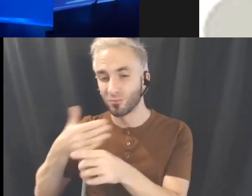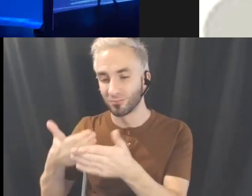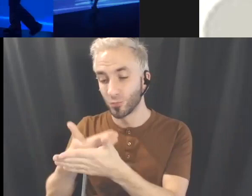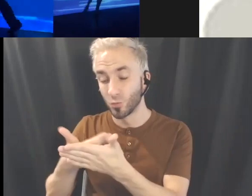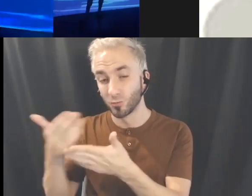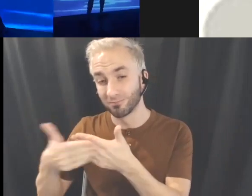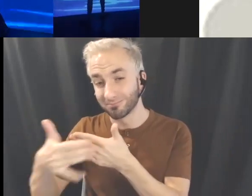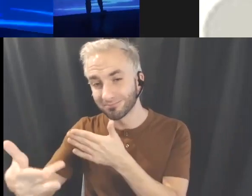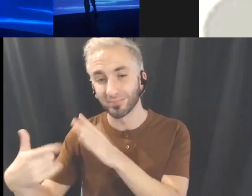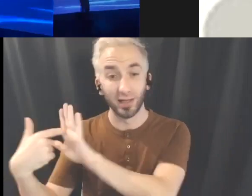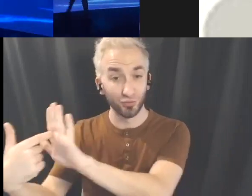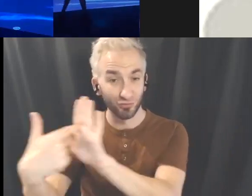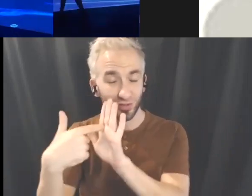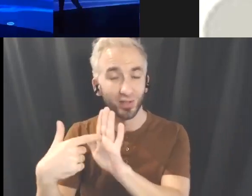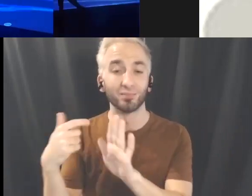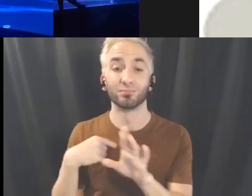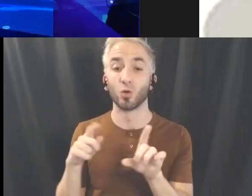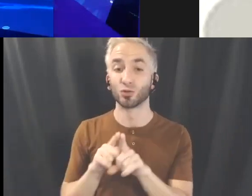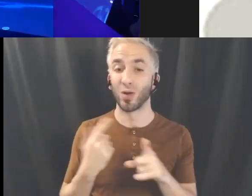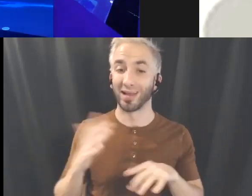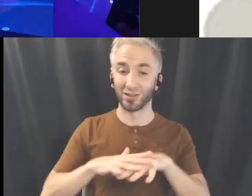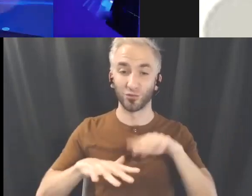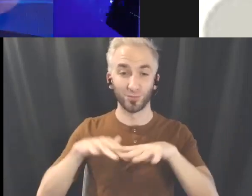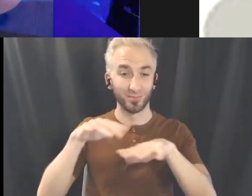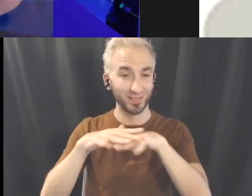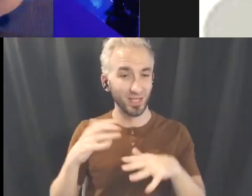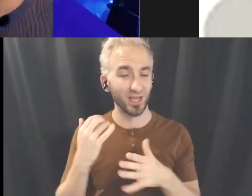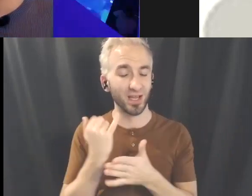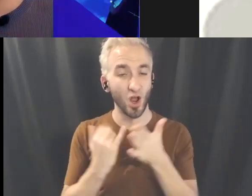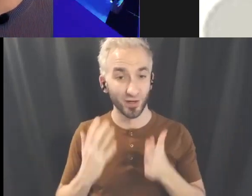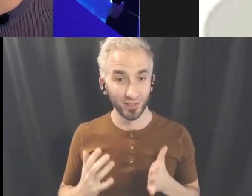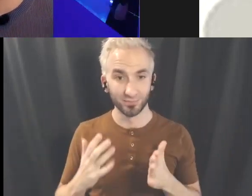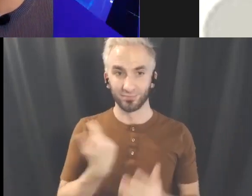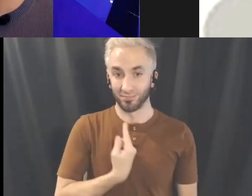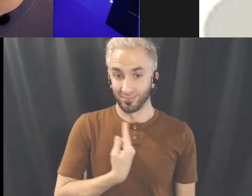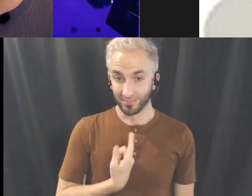I am also an interdisciplinary artist on my own and currently I mostly work with dance